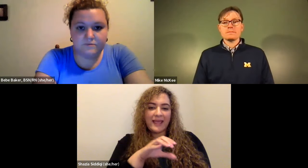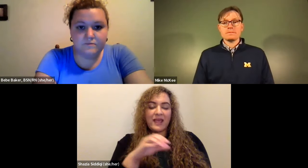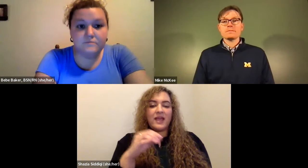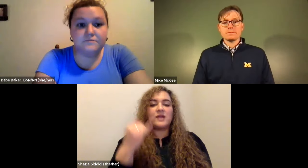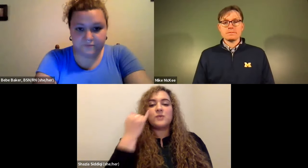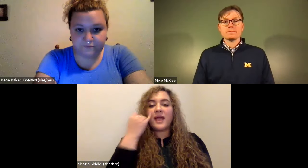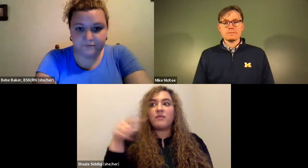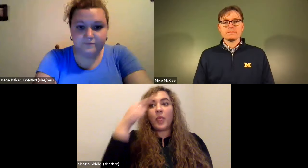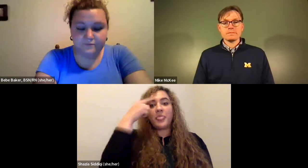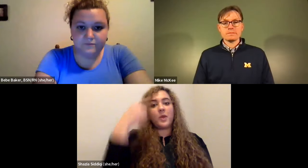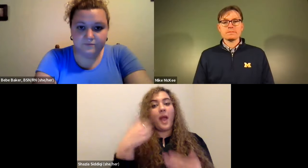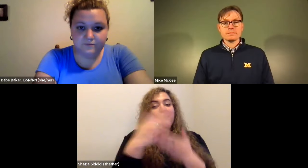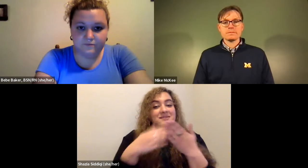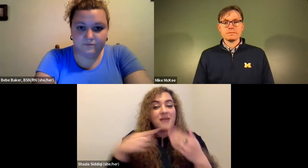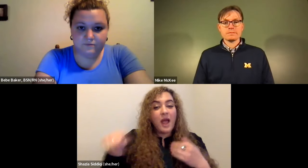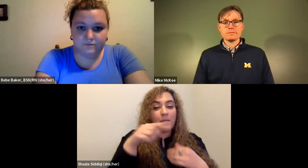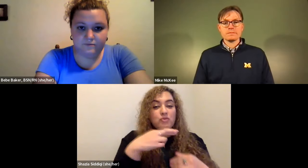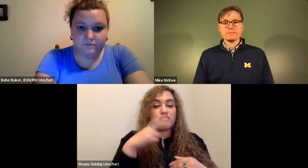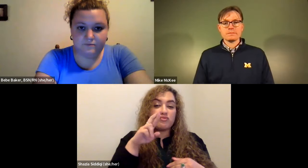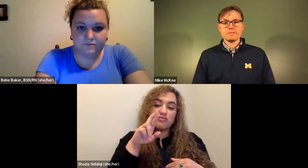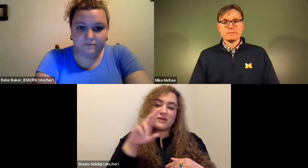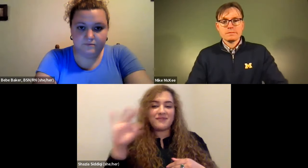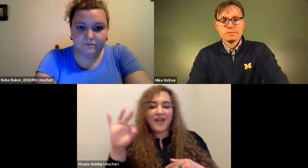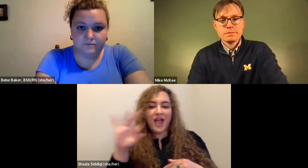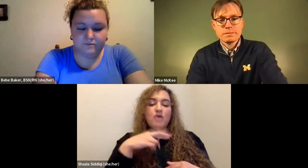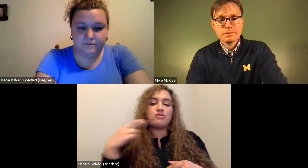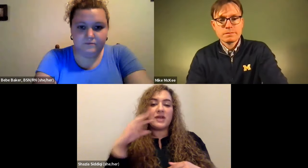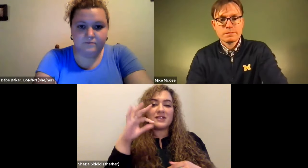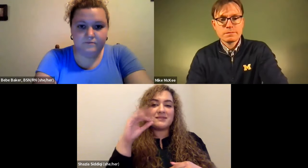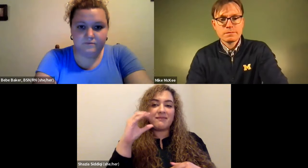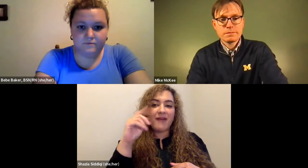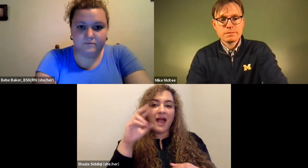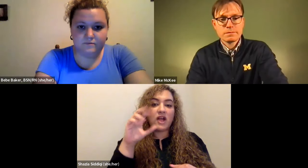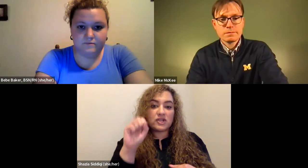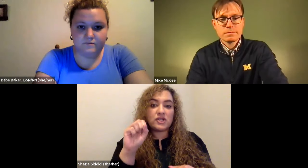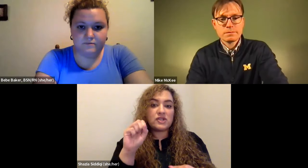James Cech: Preventative cardiology clinics, so if you think you have some risk factors.